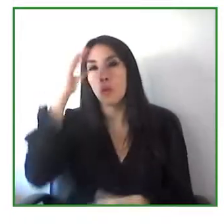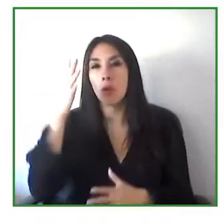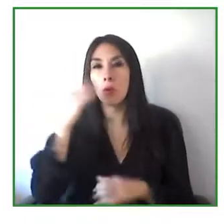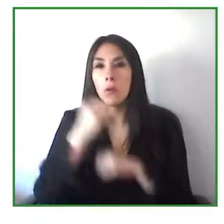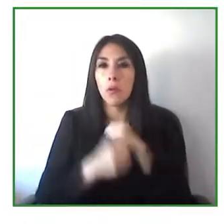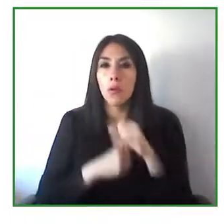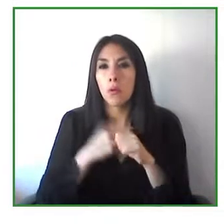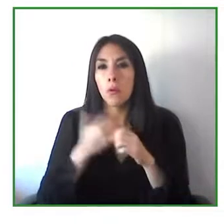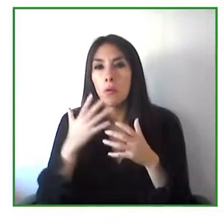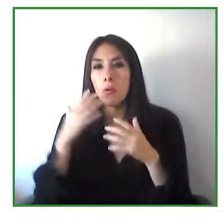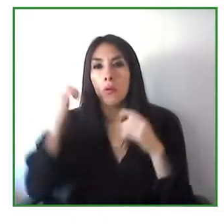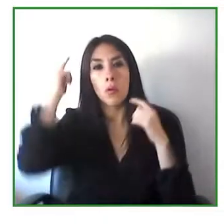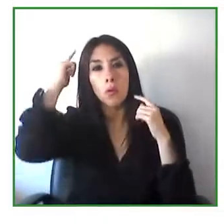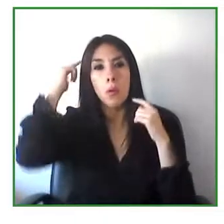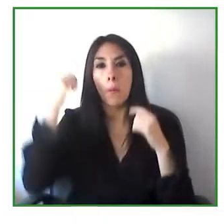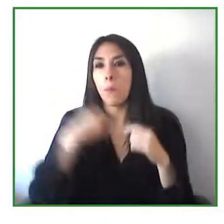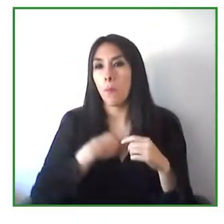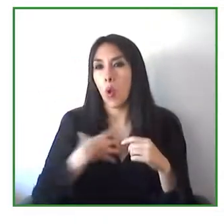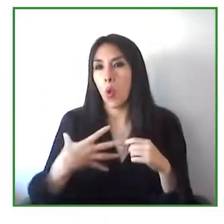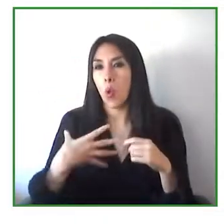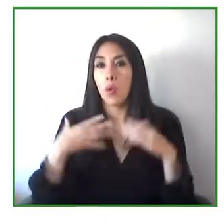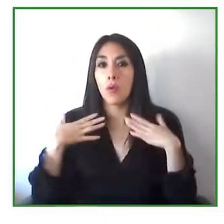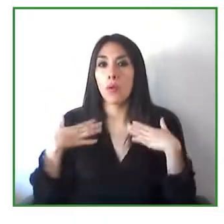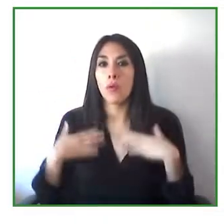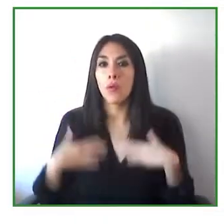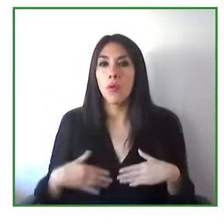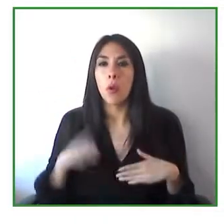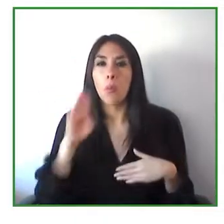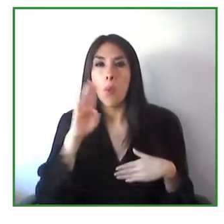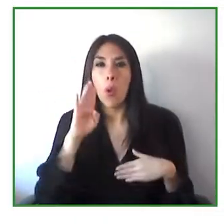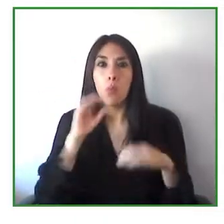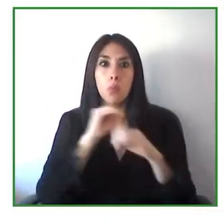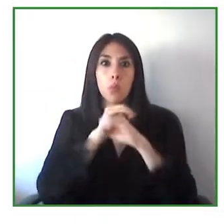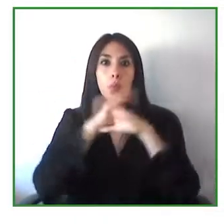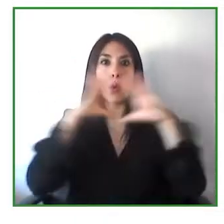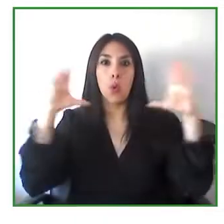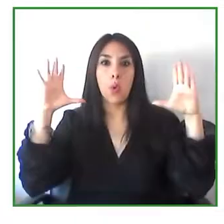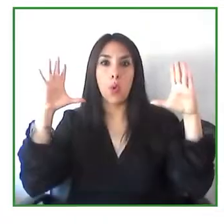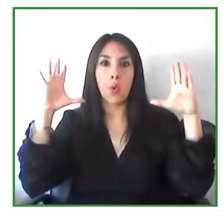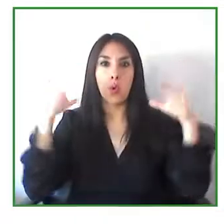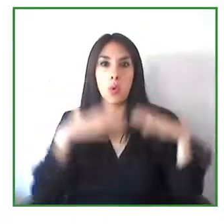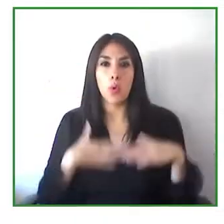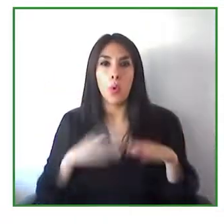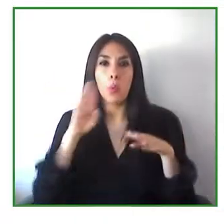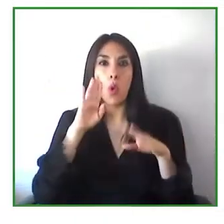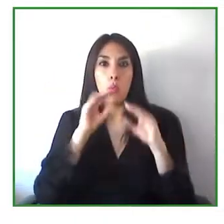the United States speak from the state of Florida.